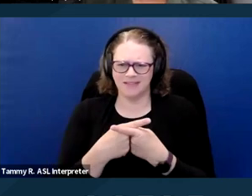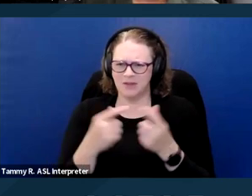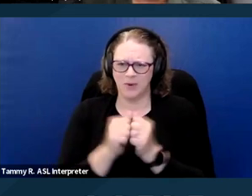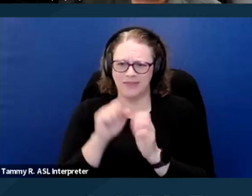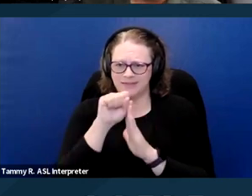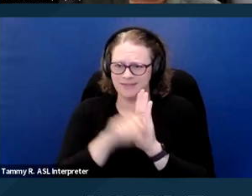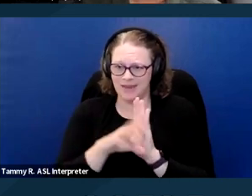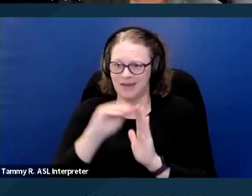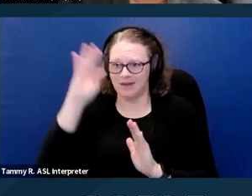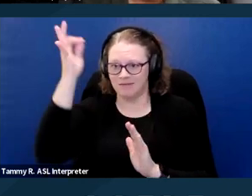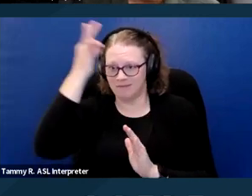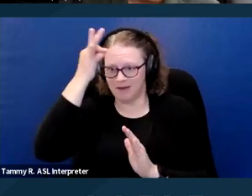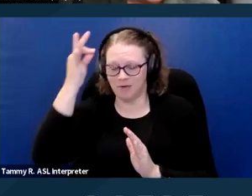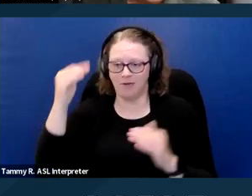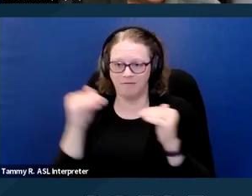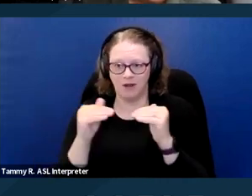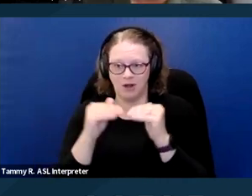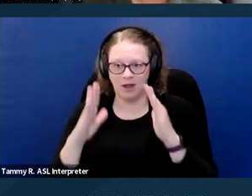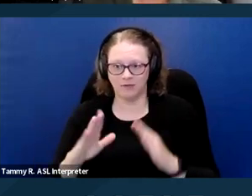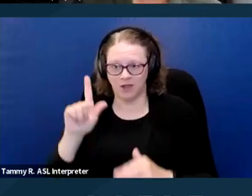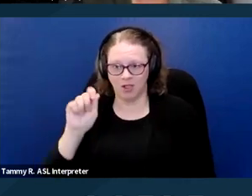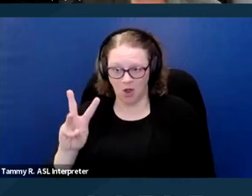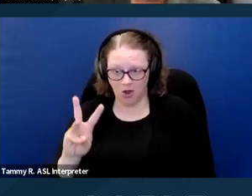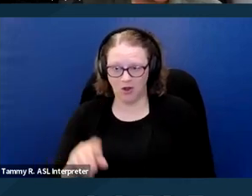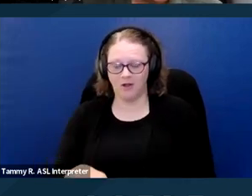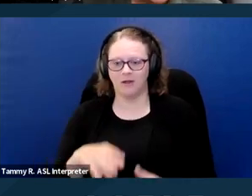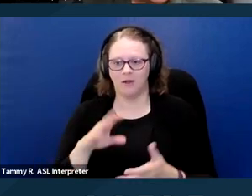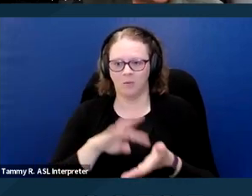and federal fair Housing law in that it puts extra burdens